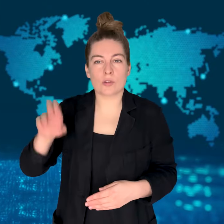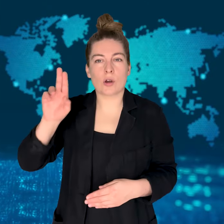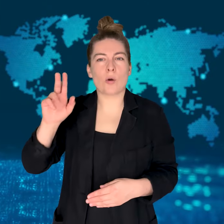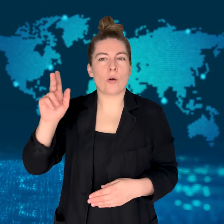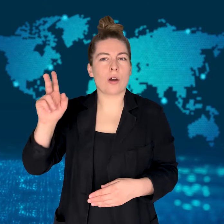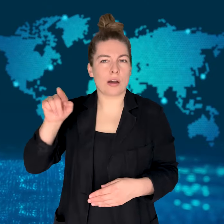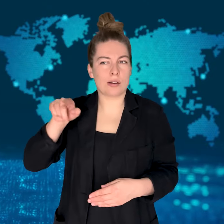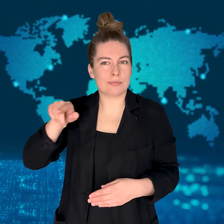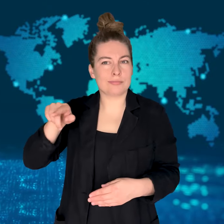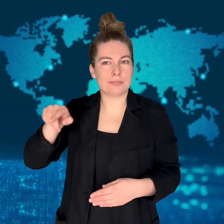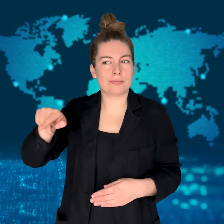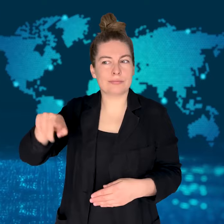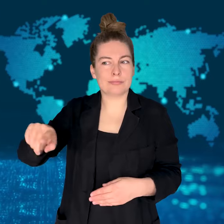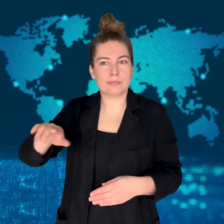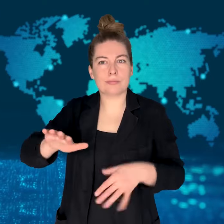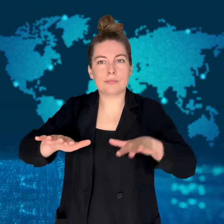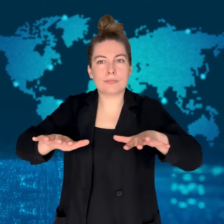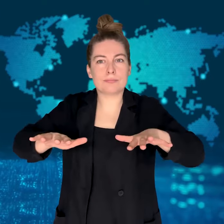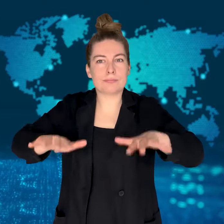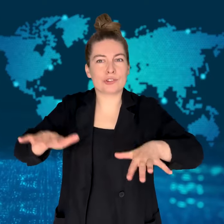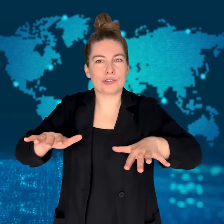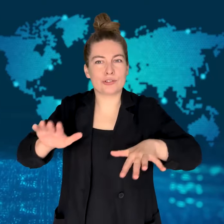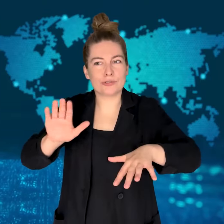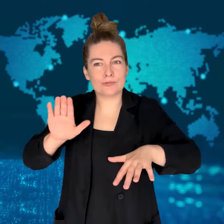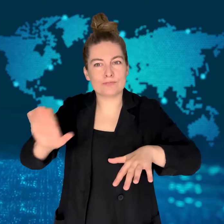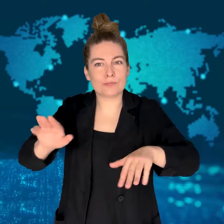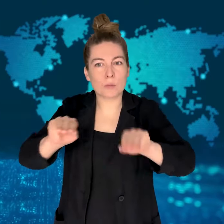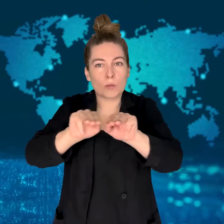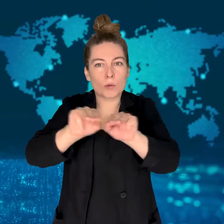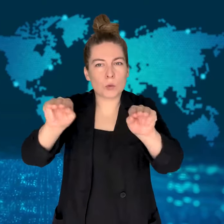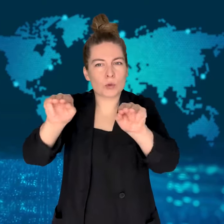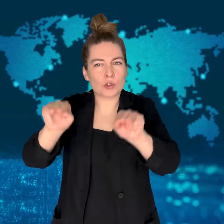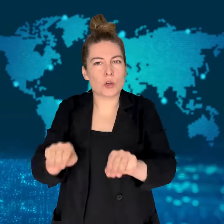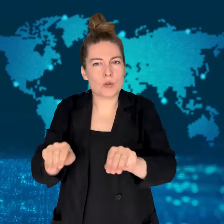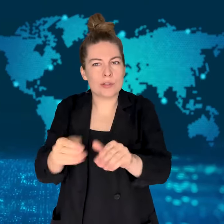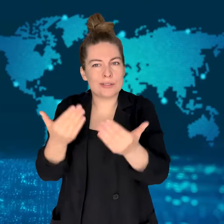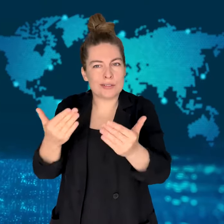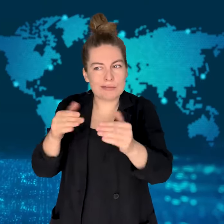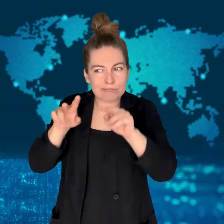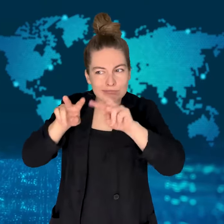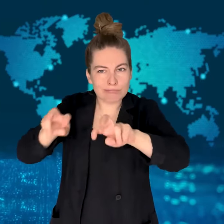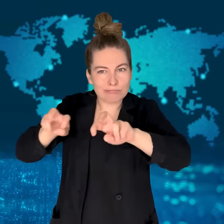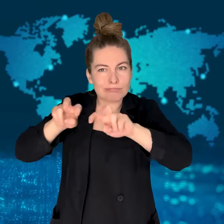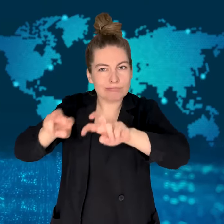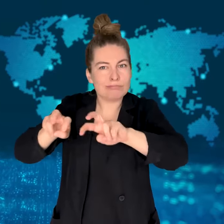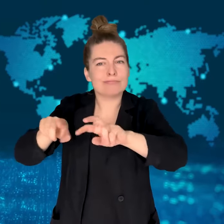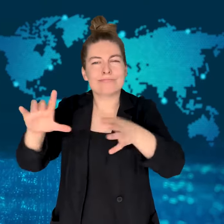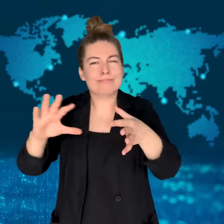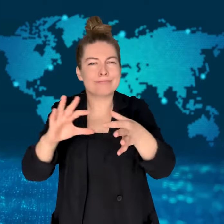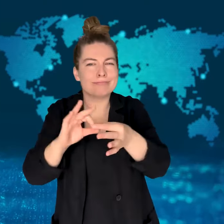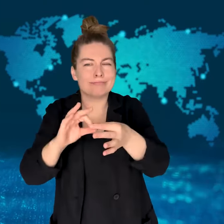[MONIKA]: A British museum is being investigated for